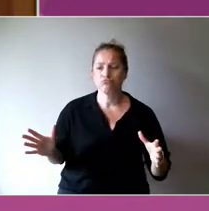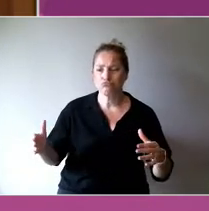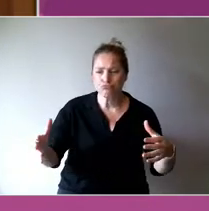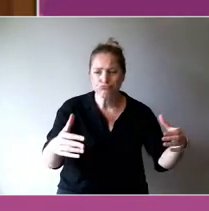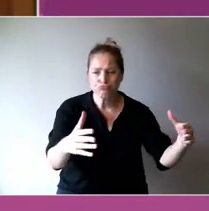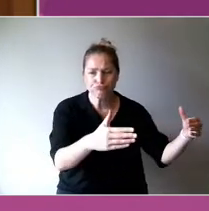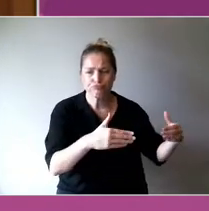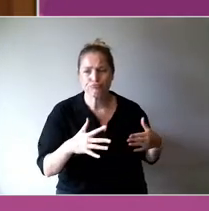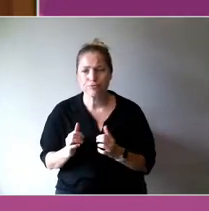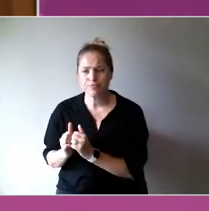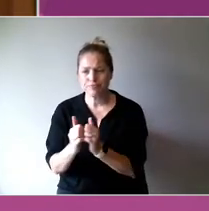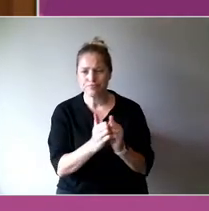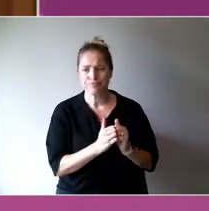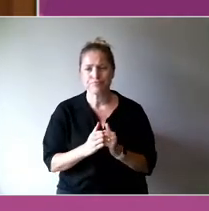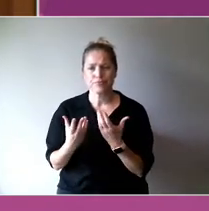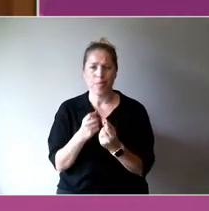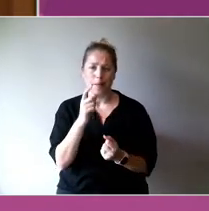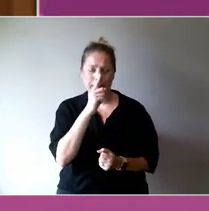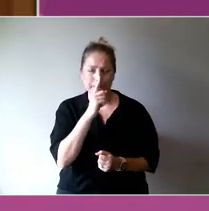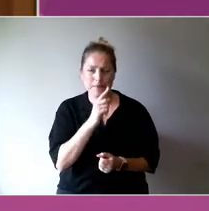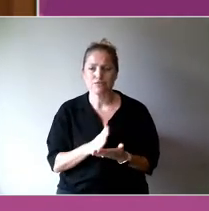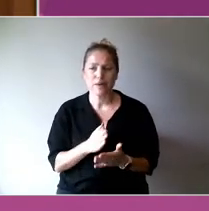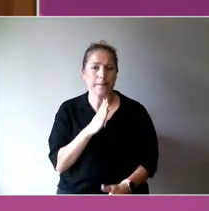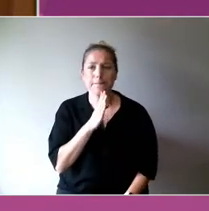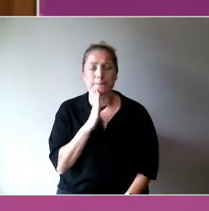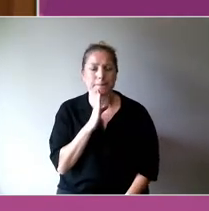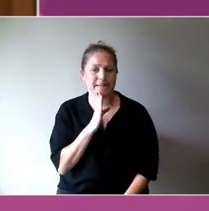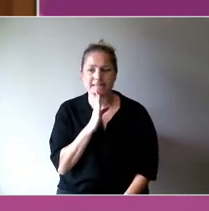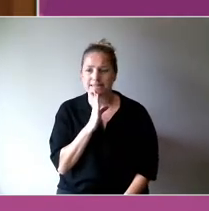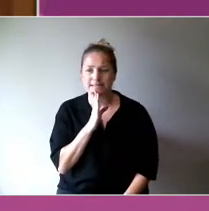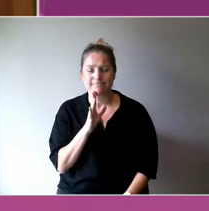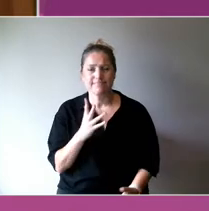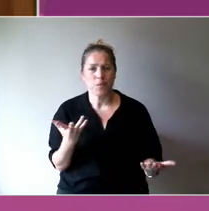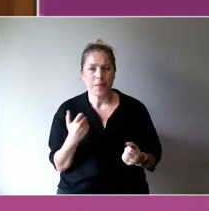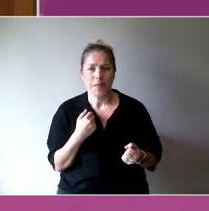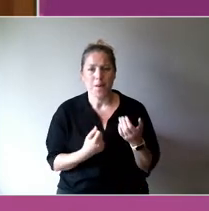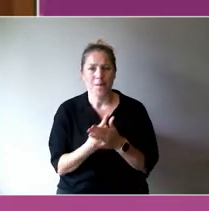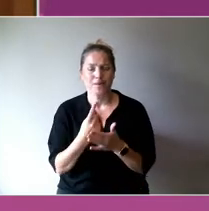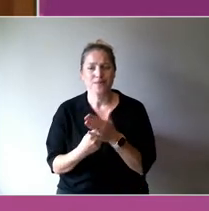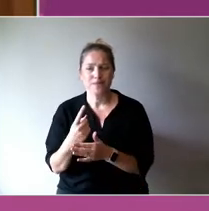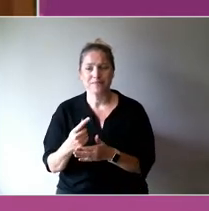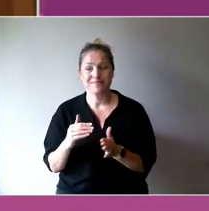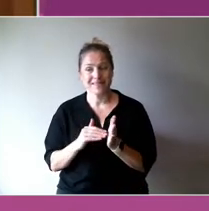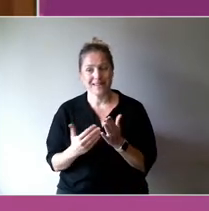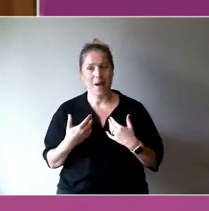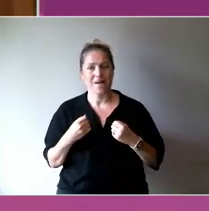piece. That, you know, you have this opportunity, occasionally, now that things are opening up, to go and do it again.